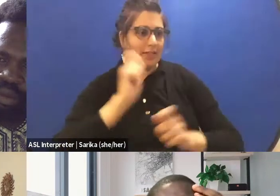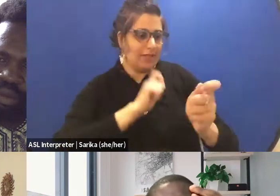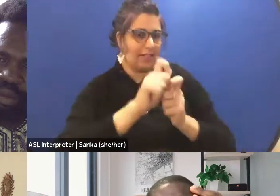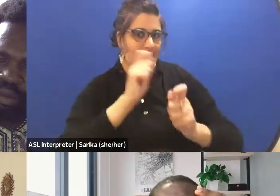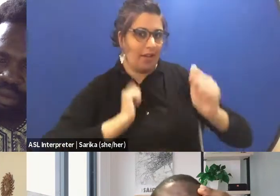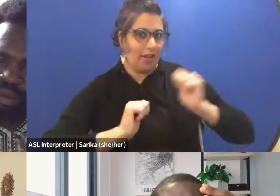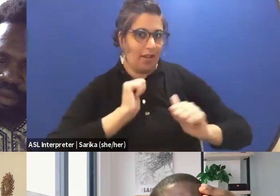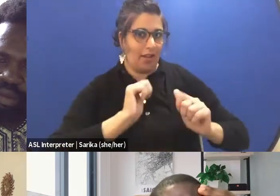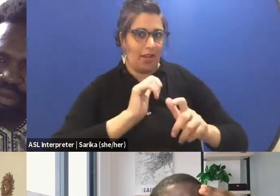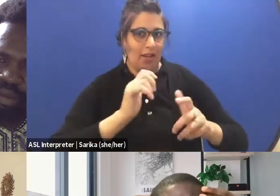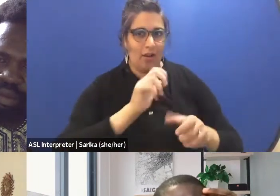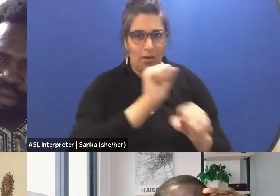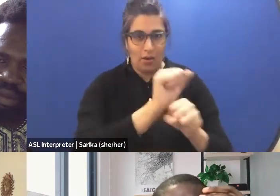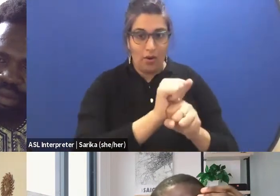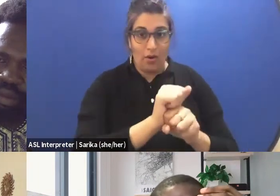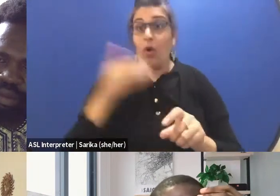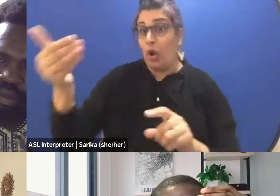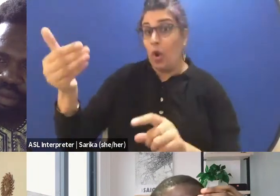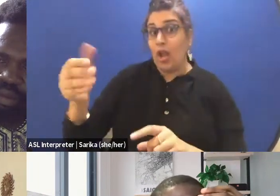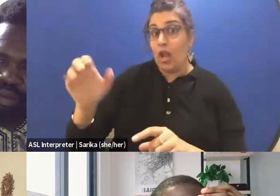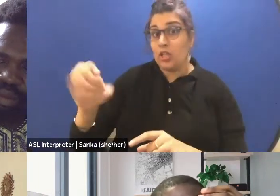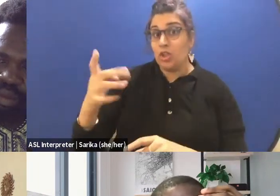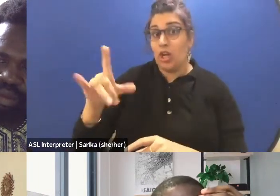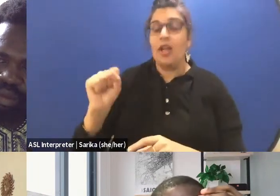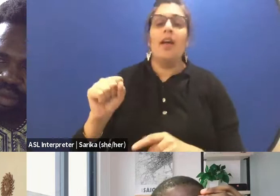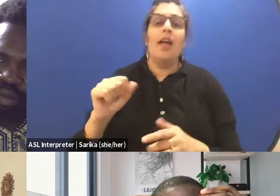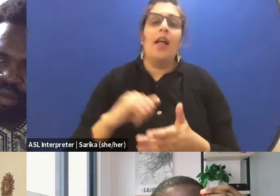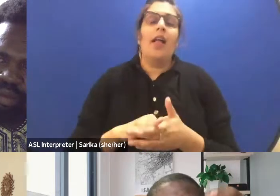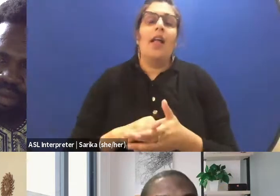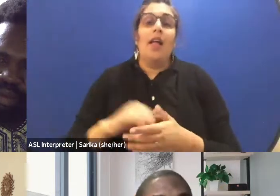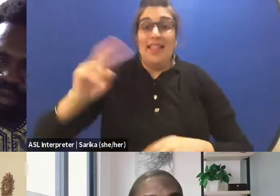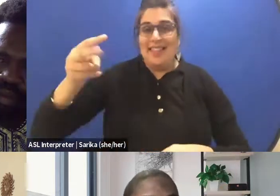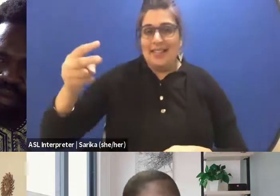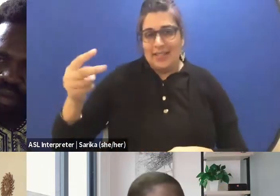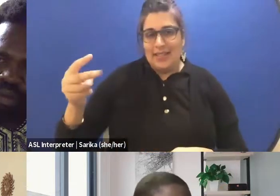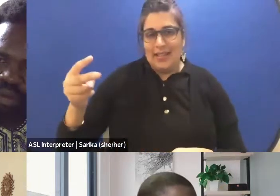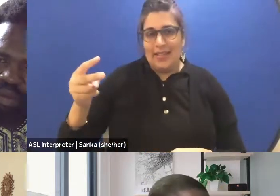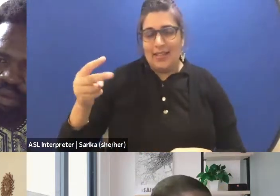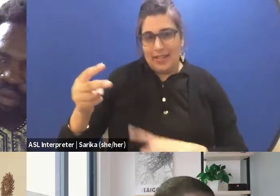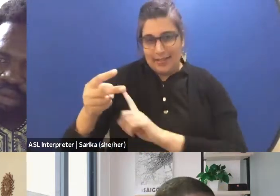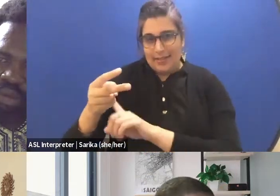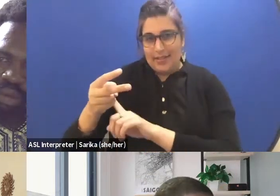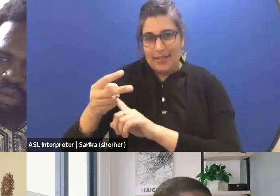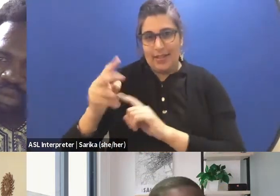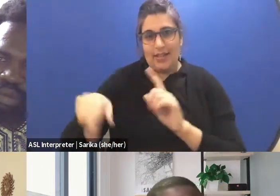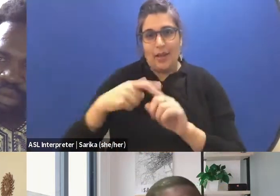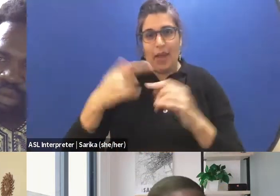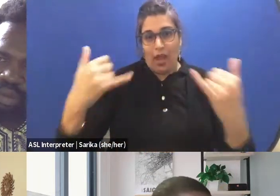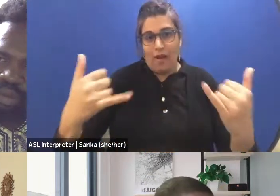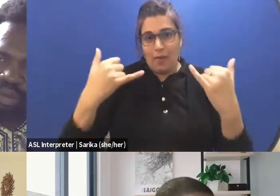And- Yeah, go ahead Charles. Yes, and the second one, it's much more about contemporary theater